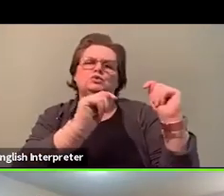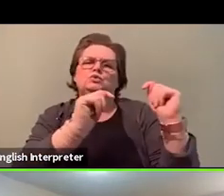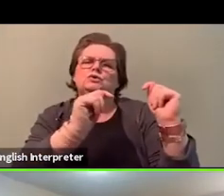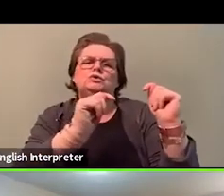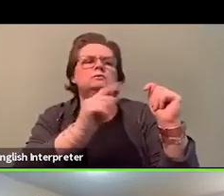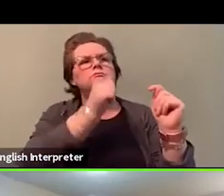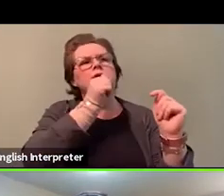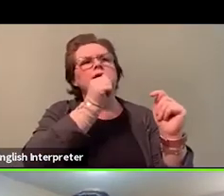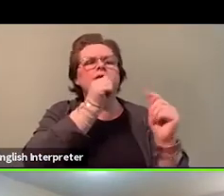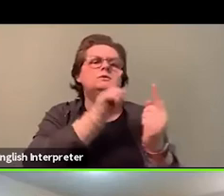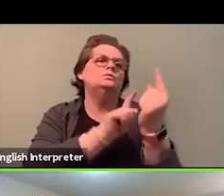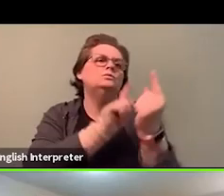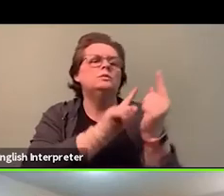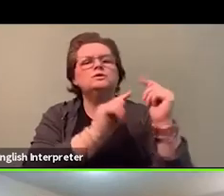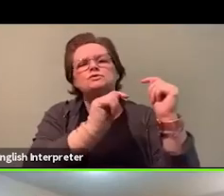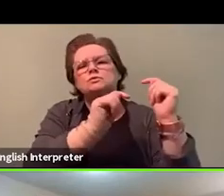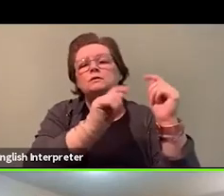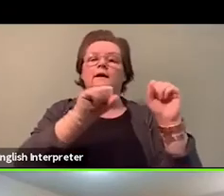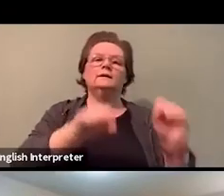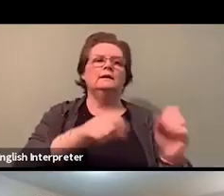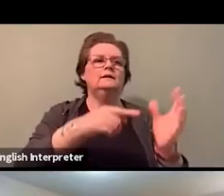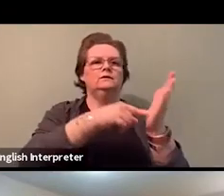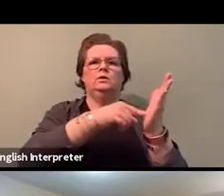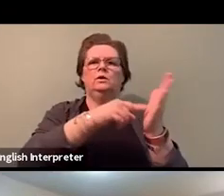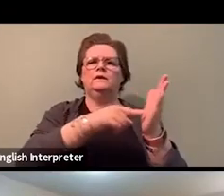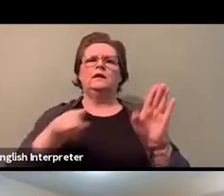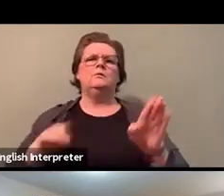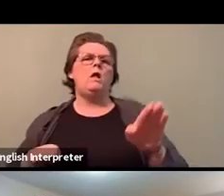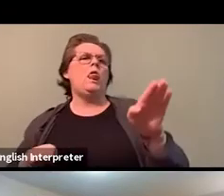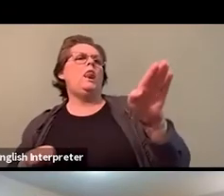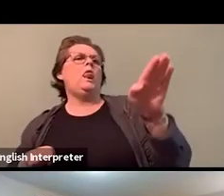So thank you, I mean, there's so much more that I could say,